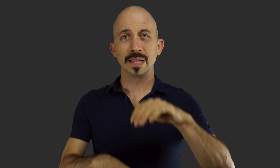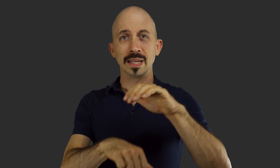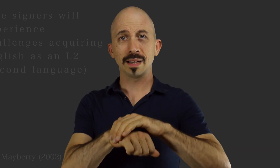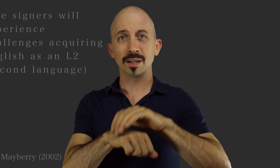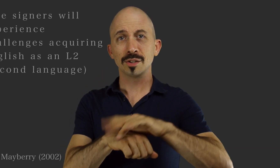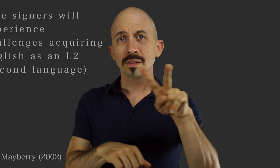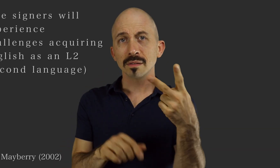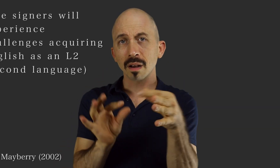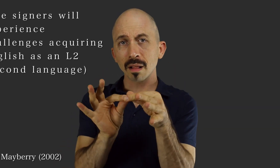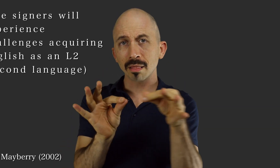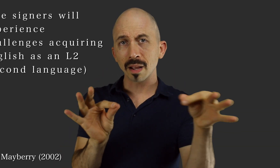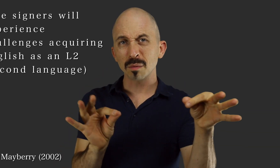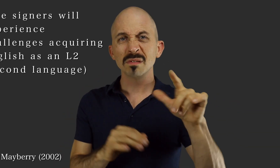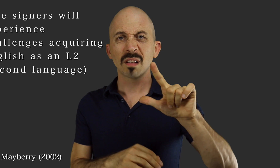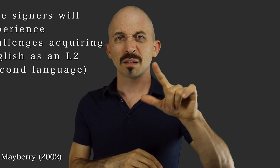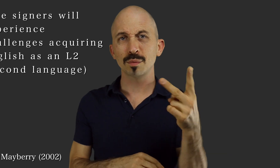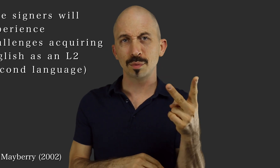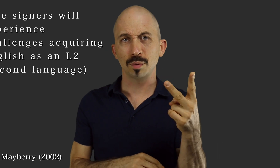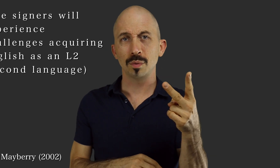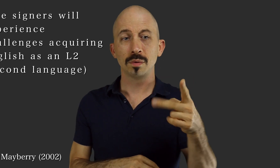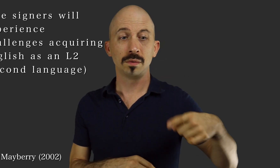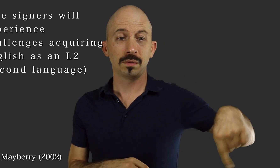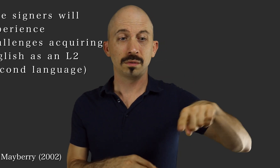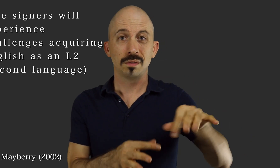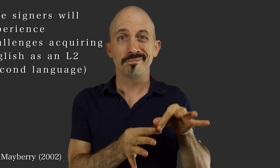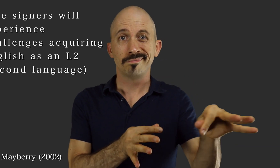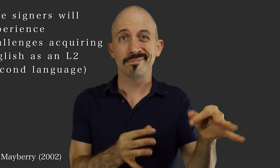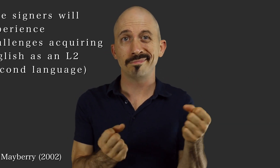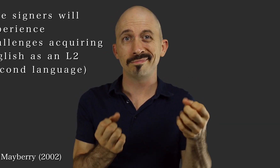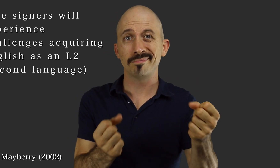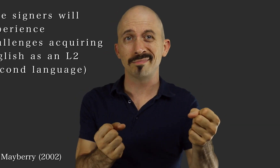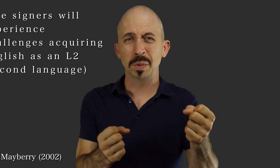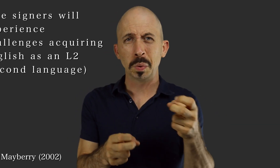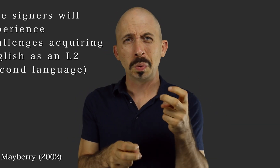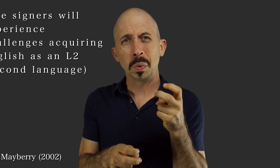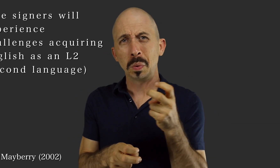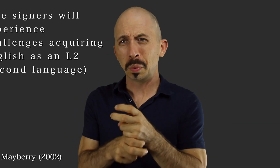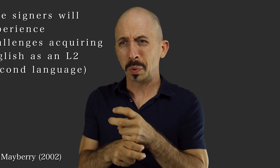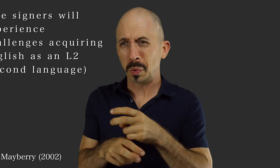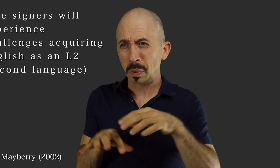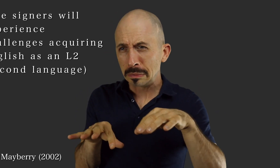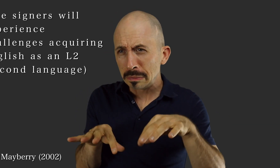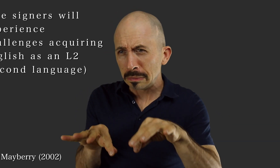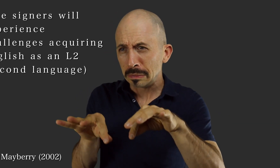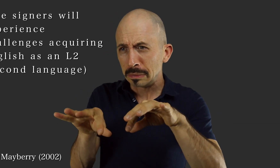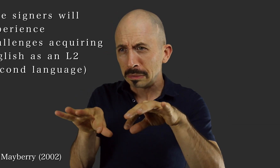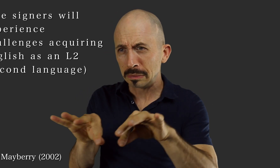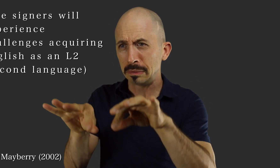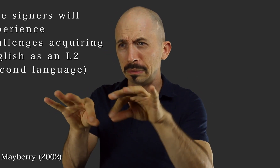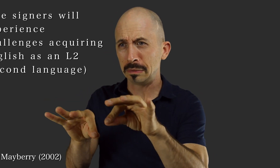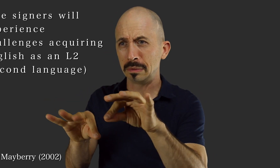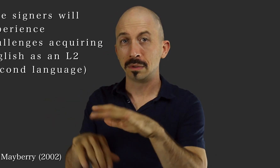For L2 (second language) acquisition of English, late signers encounter great challenges.